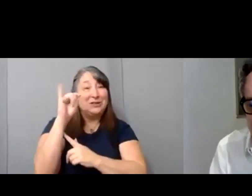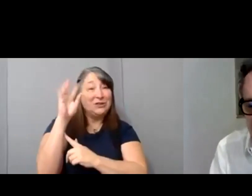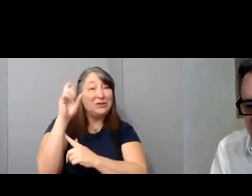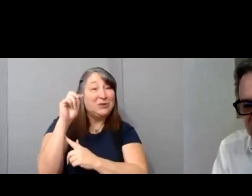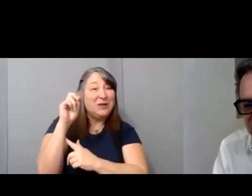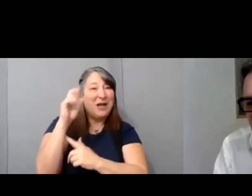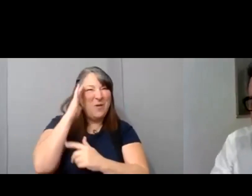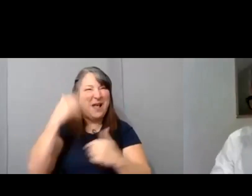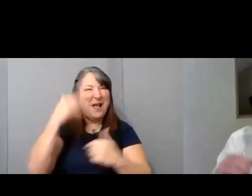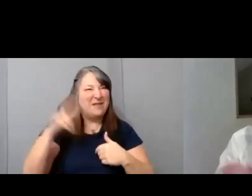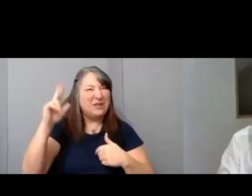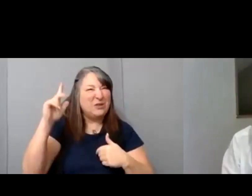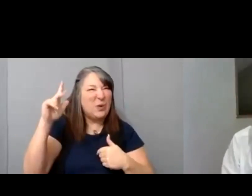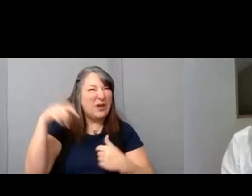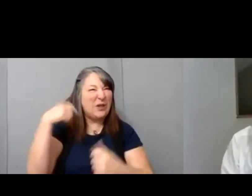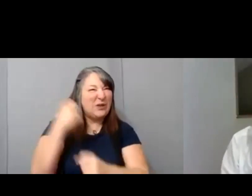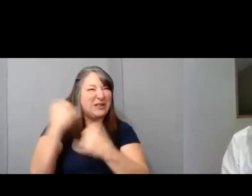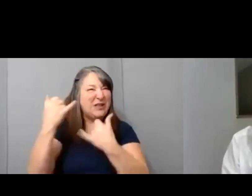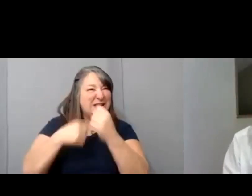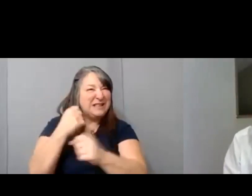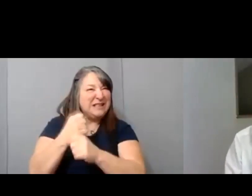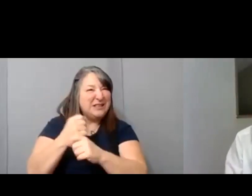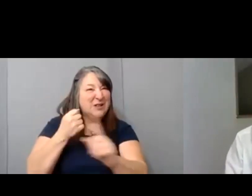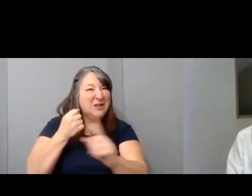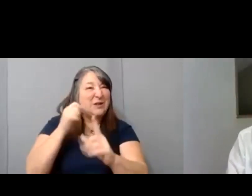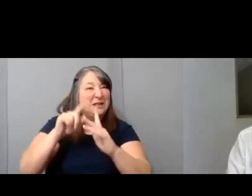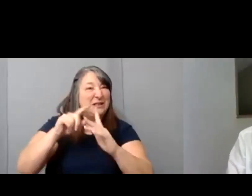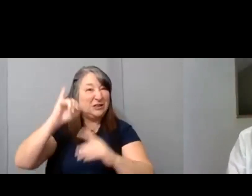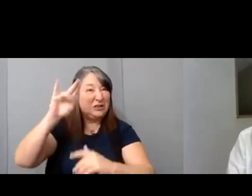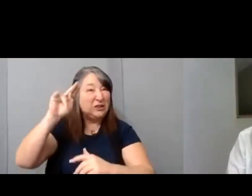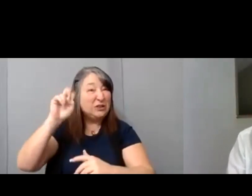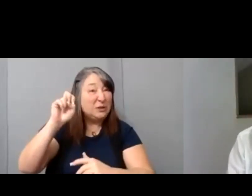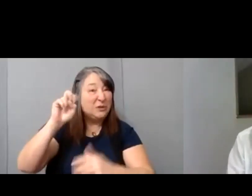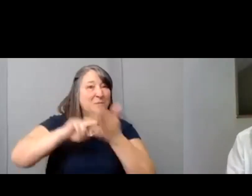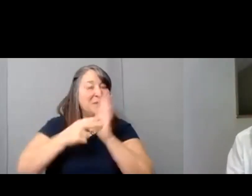year this year so once we hit June we will have been operating for 23 years. And we are just so proud to be